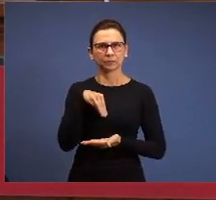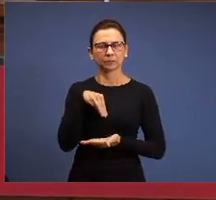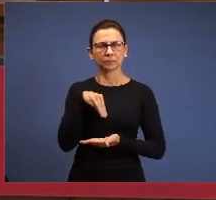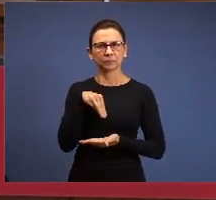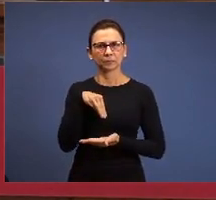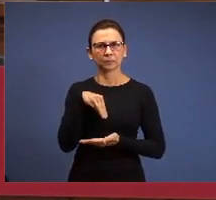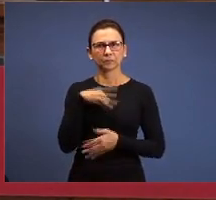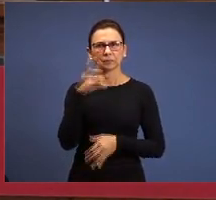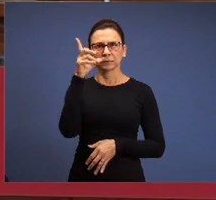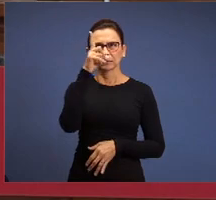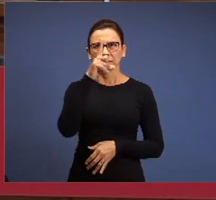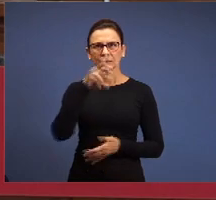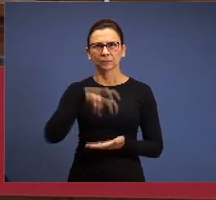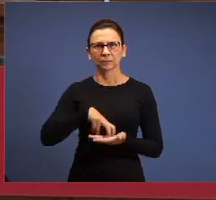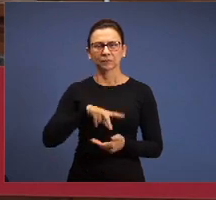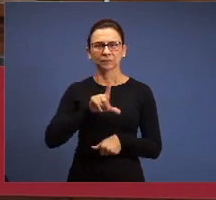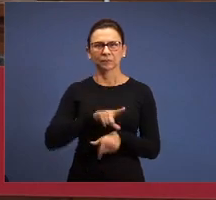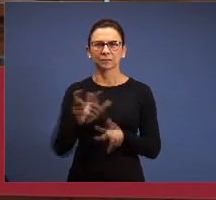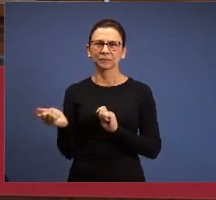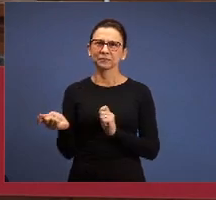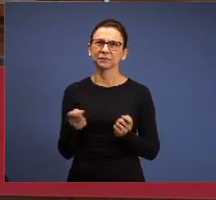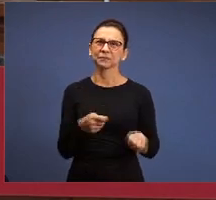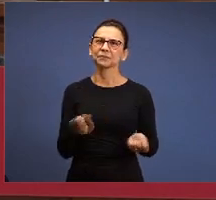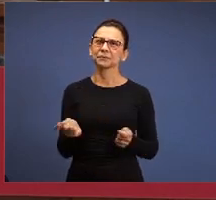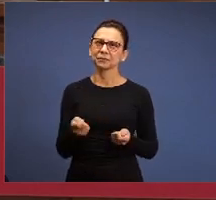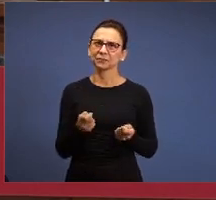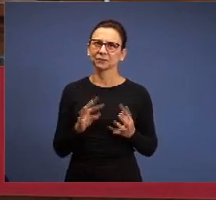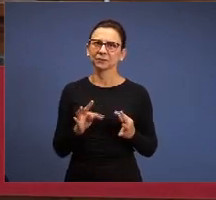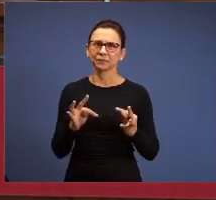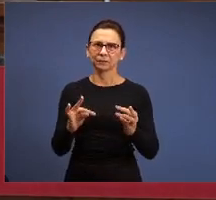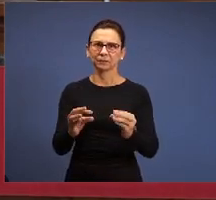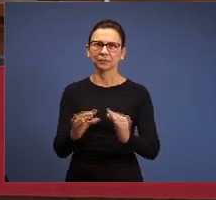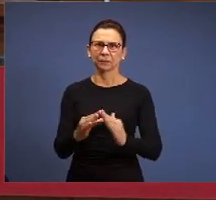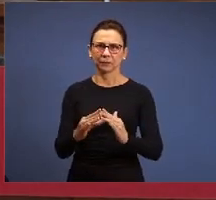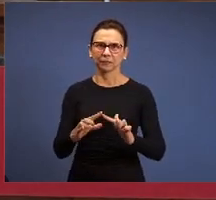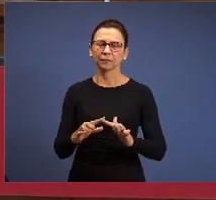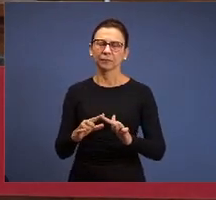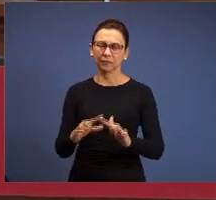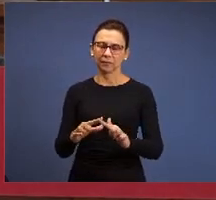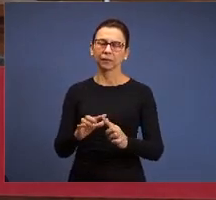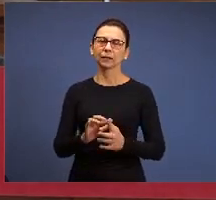Sunday mornings, at the same hour, to our churches and we want also to say